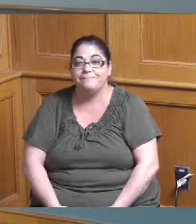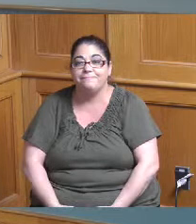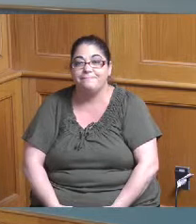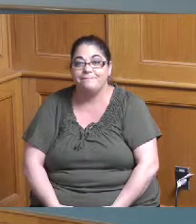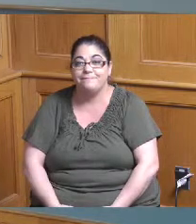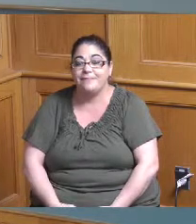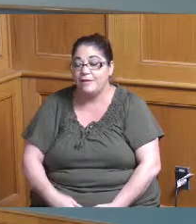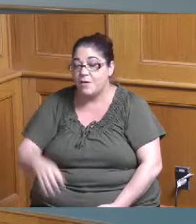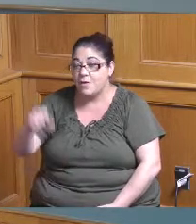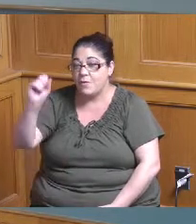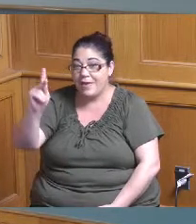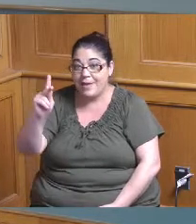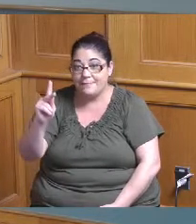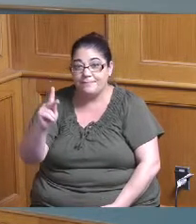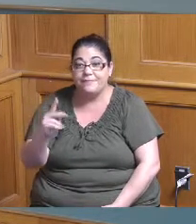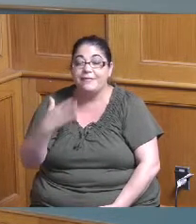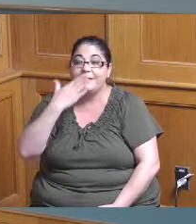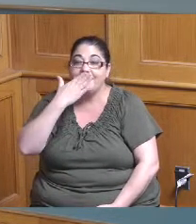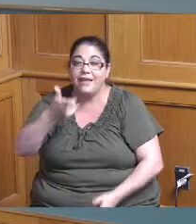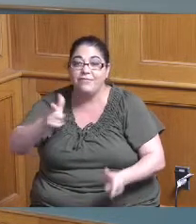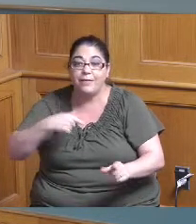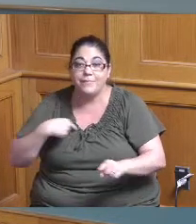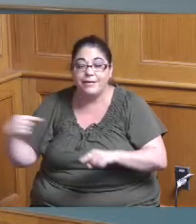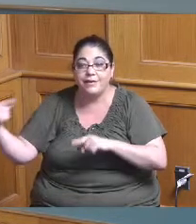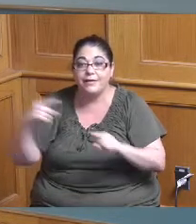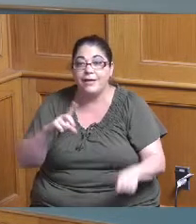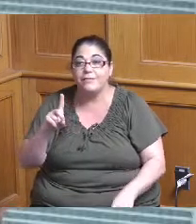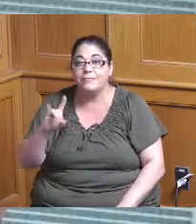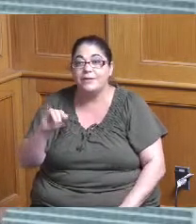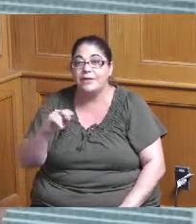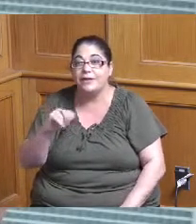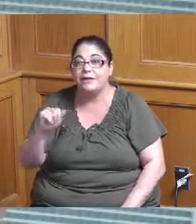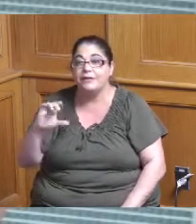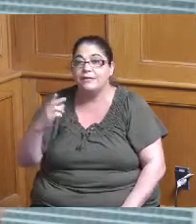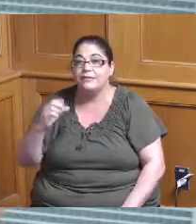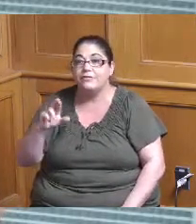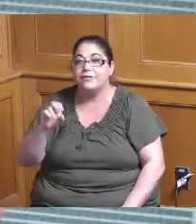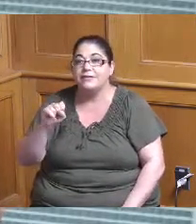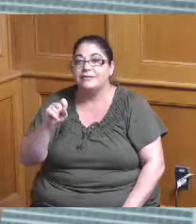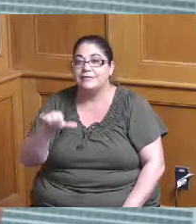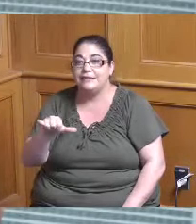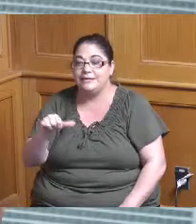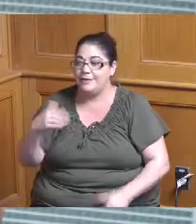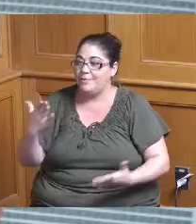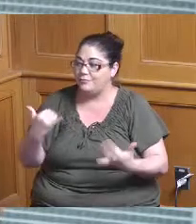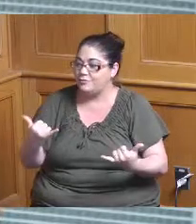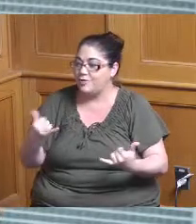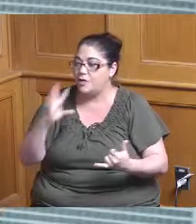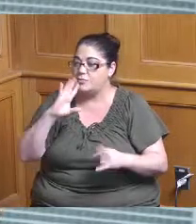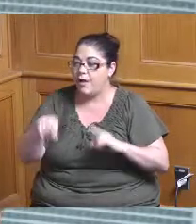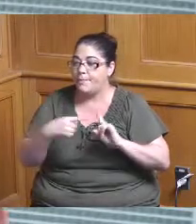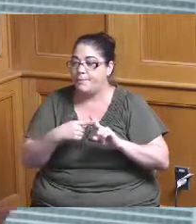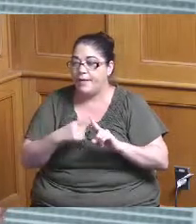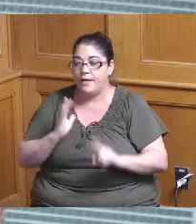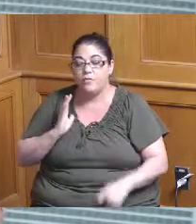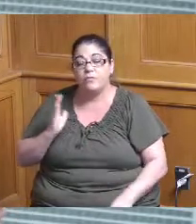okay thank you for having me I'm Diana Christie here today to talk to you about our capital